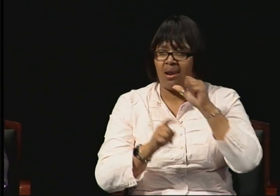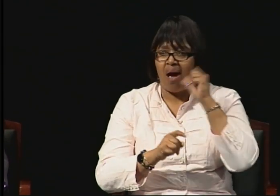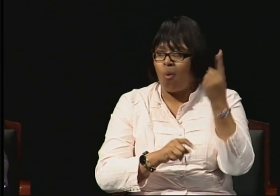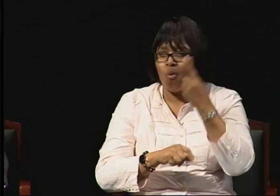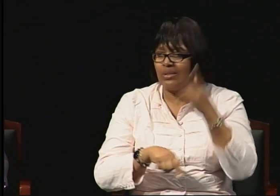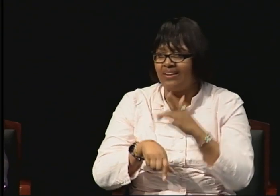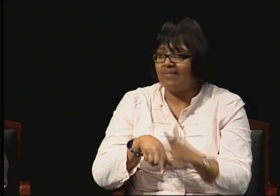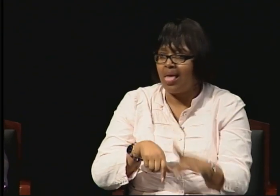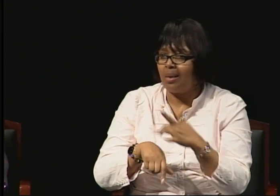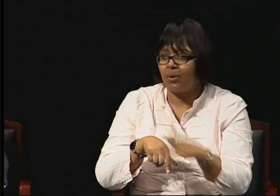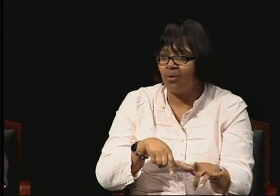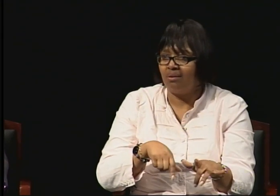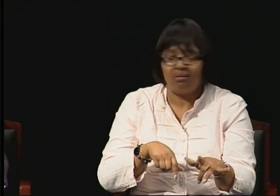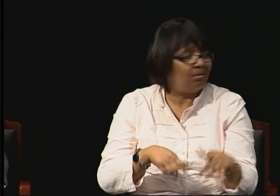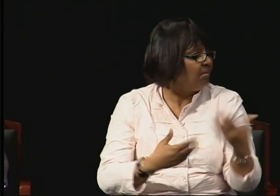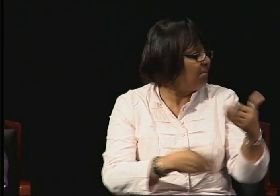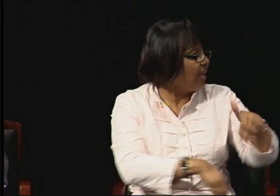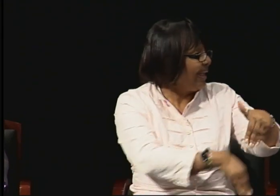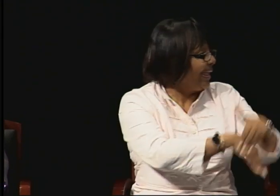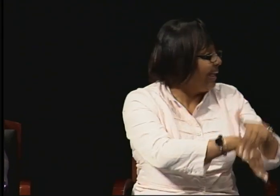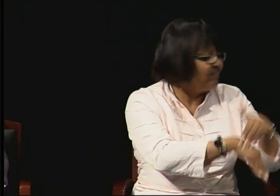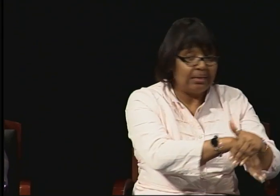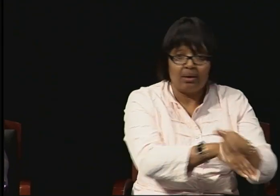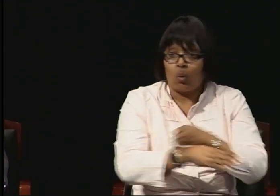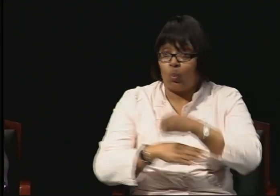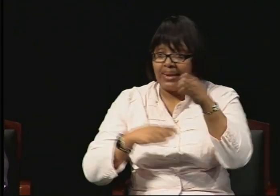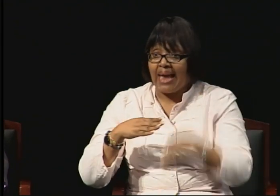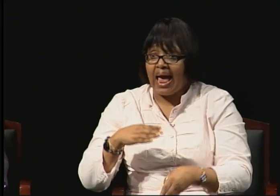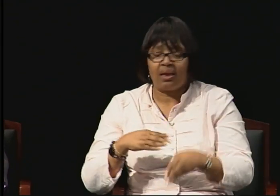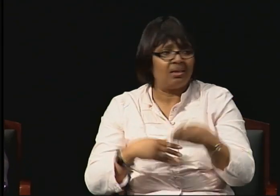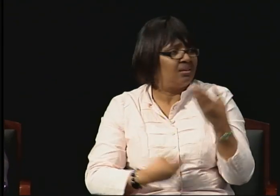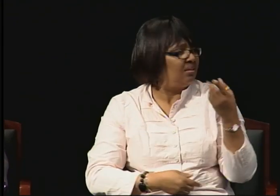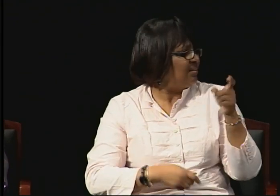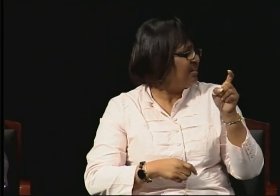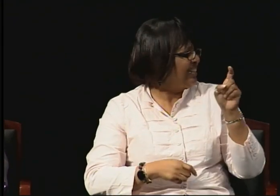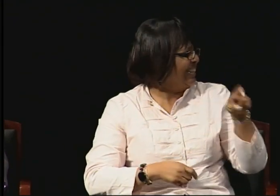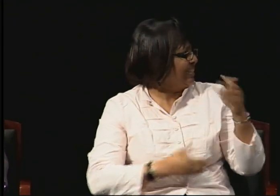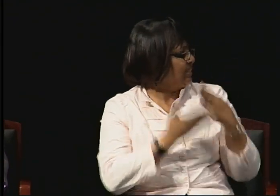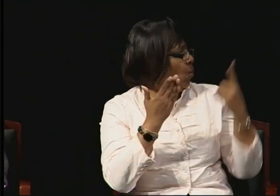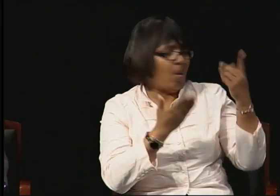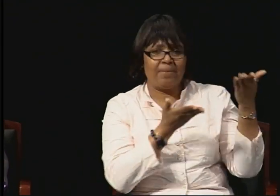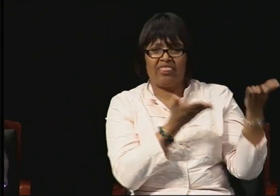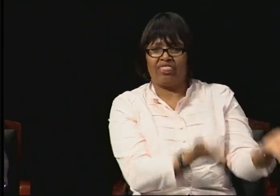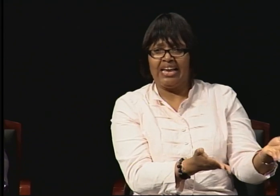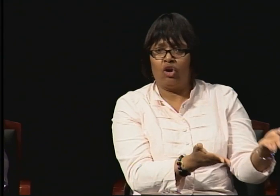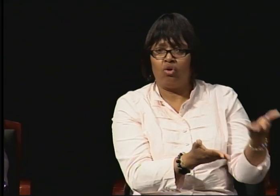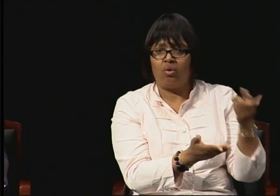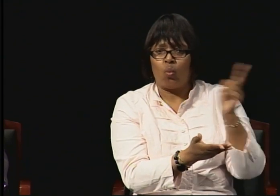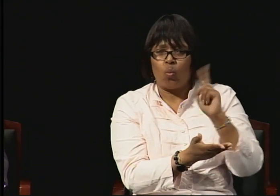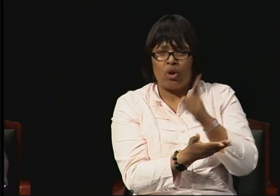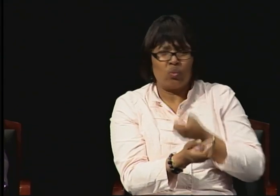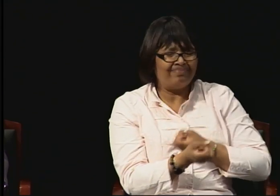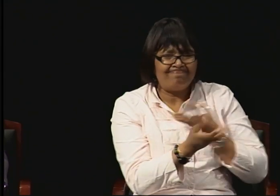to be there for me to be able to talk and get stuff out. I'll give you an example there was one terrible obstacle